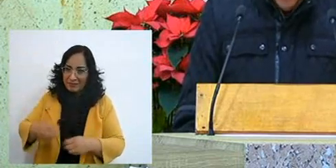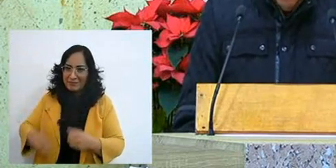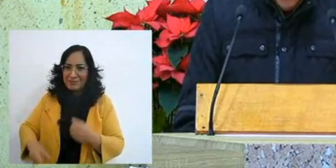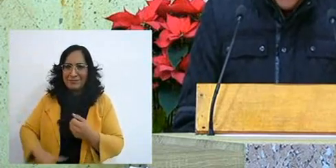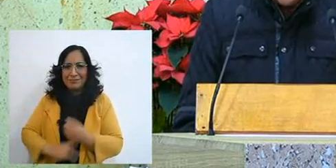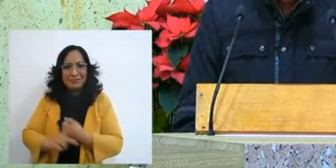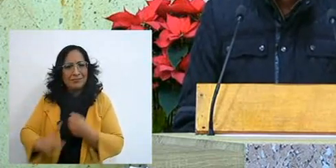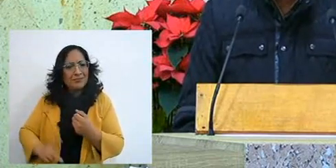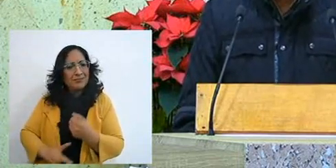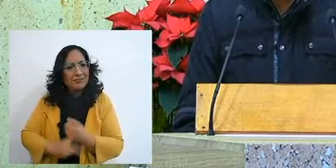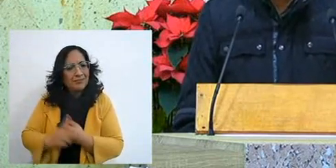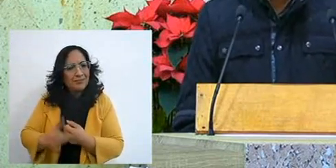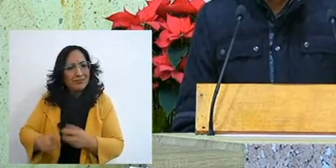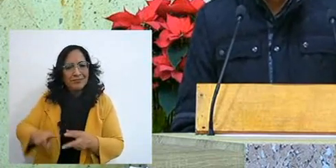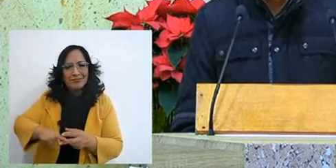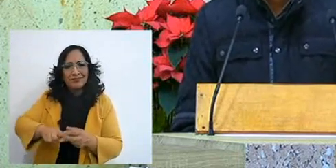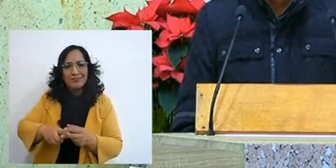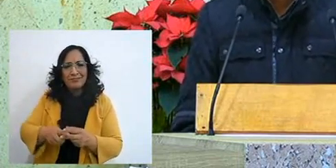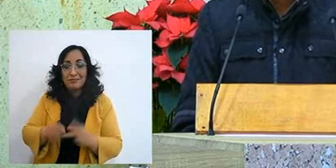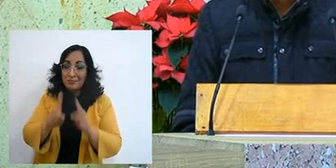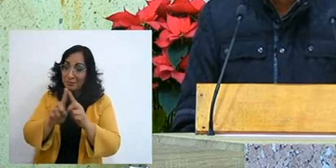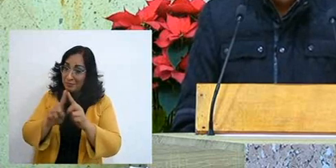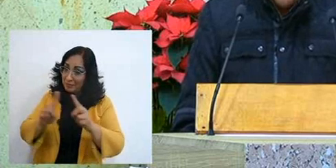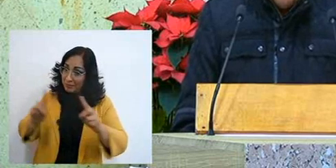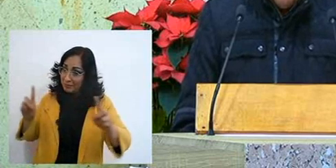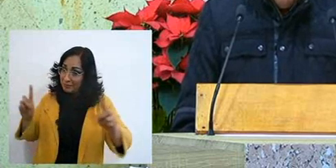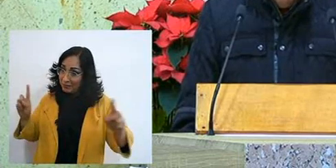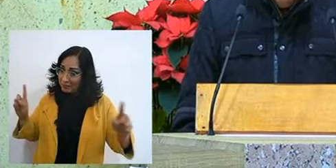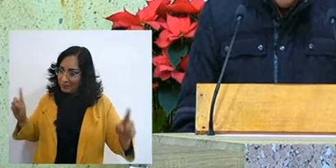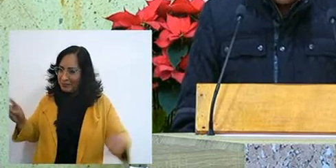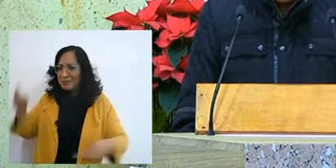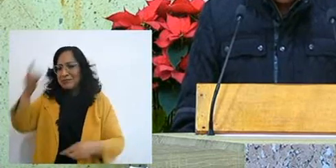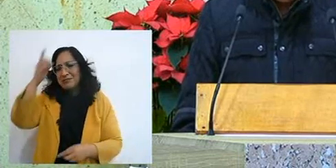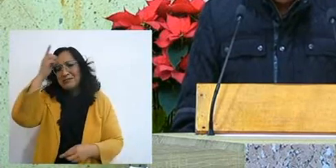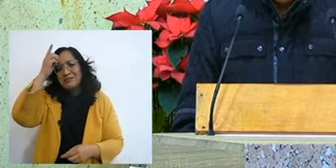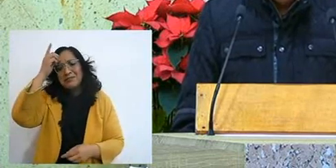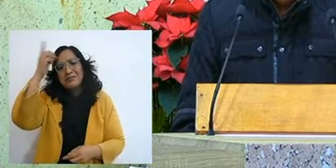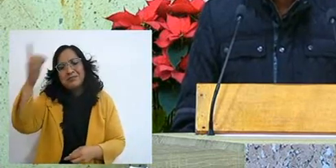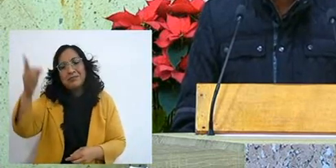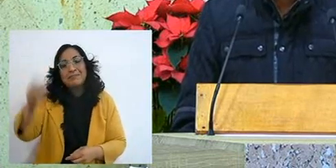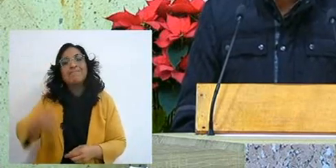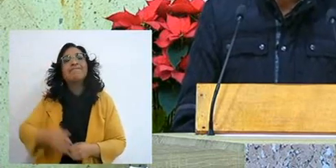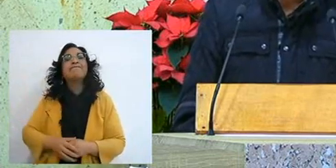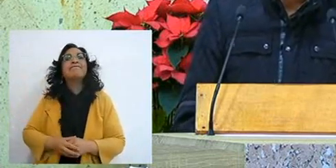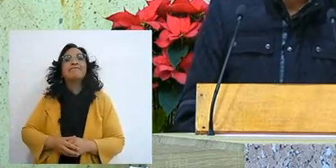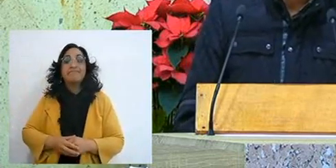I started to stray from the way of the Lord, I have to say it very openly,